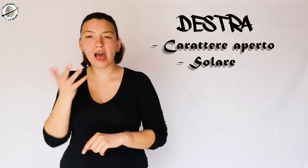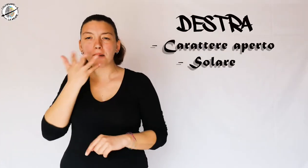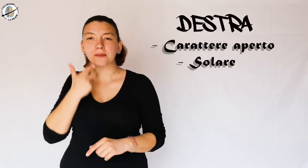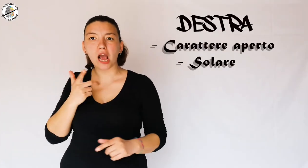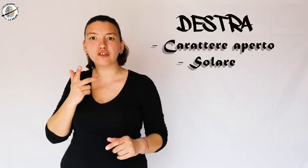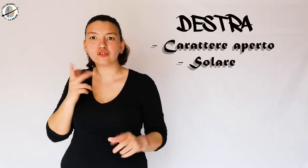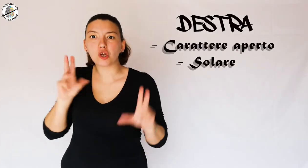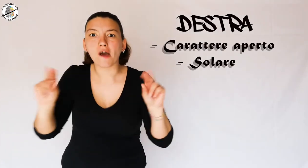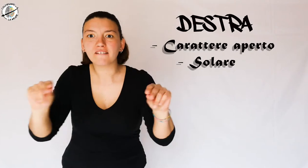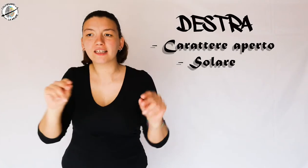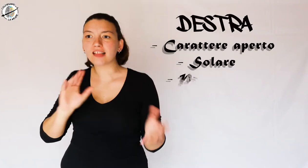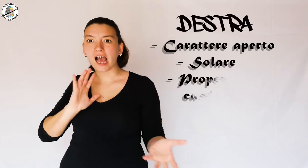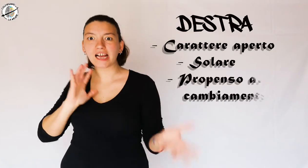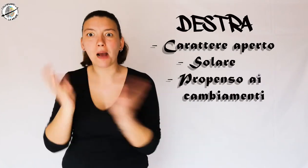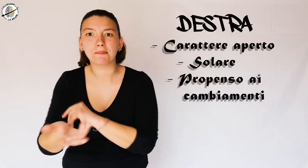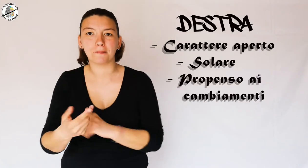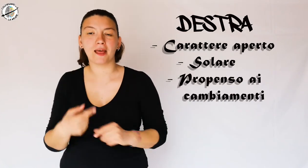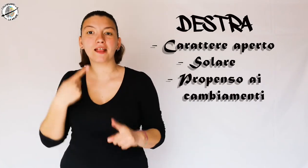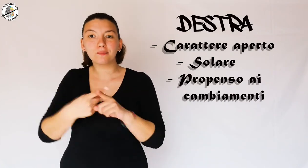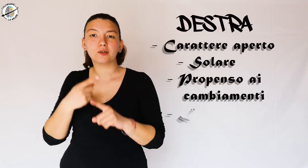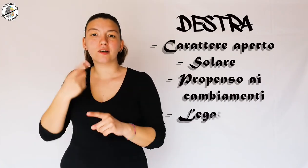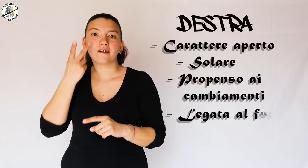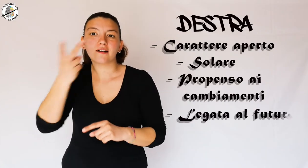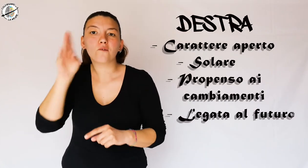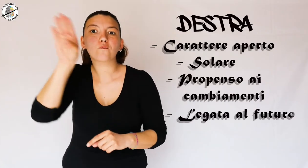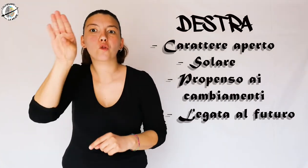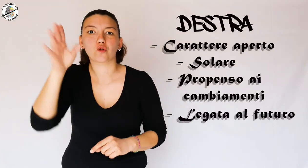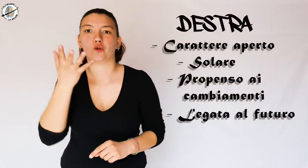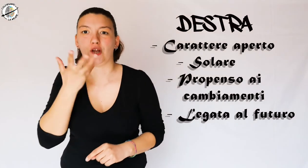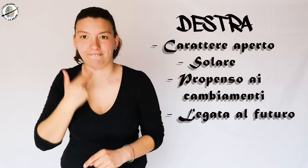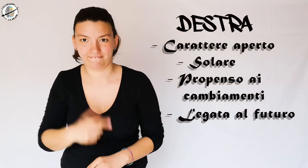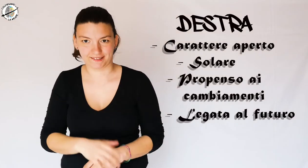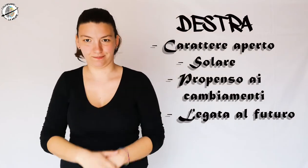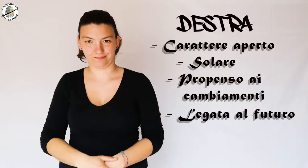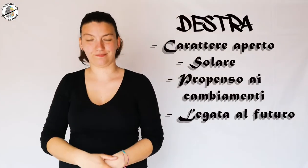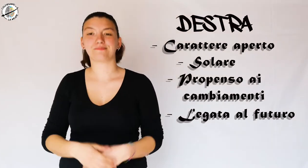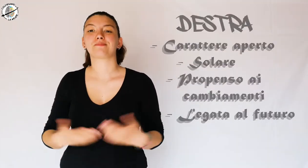want news and changes, are confident for the future.